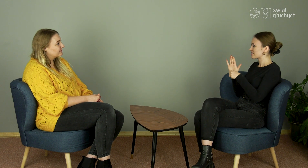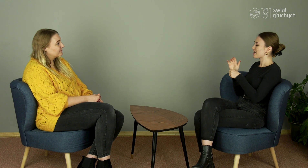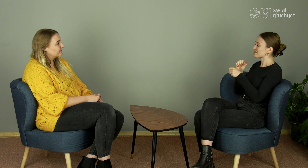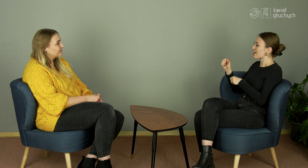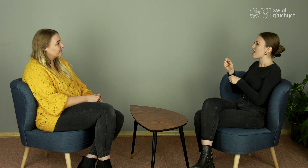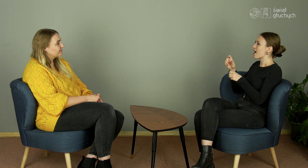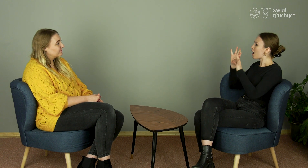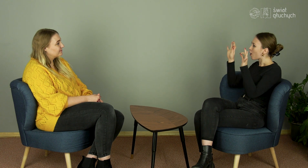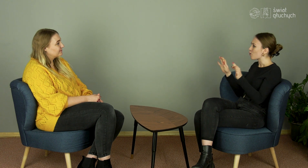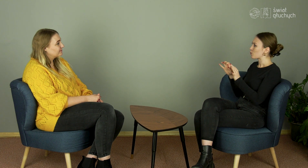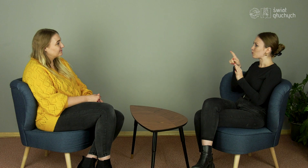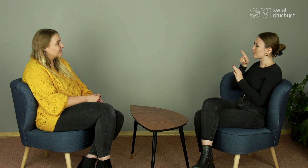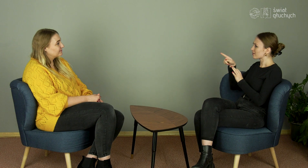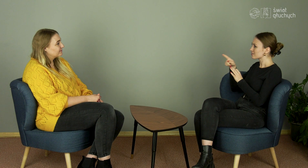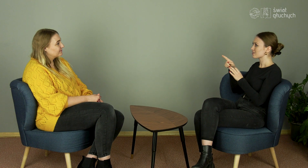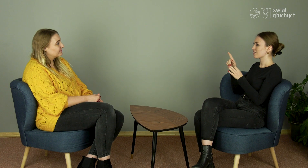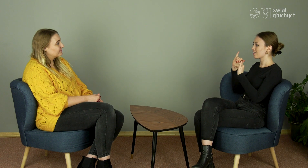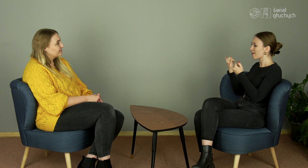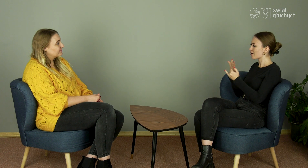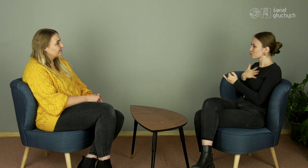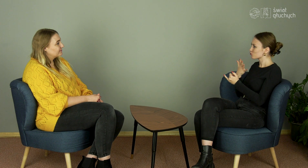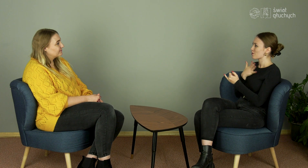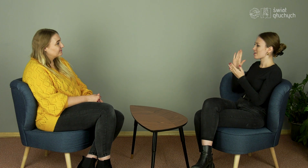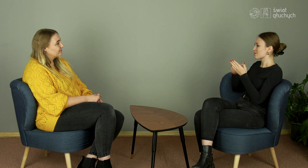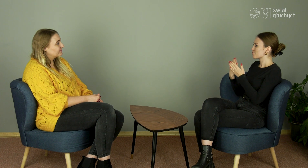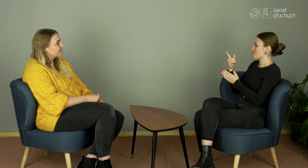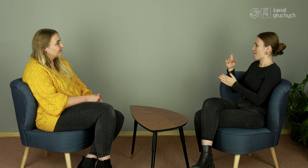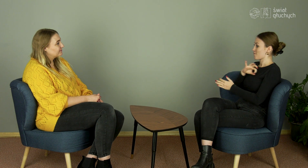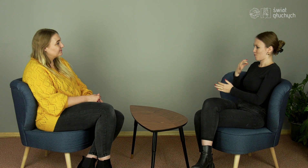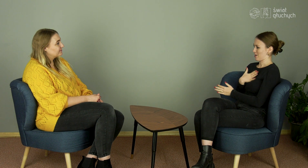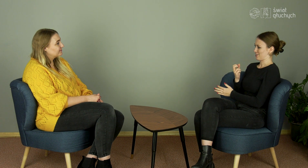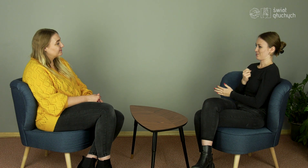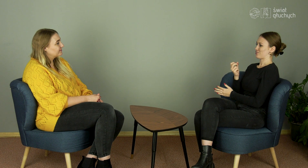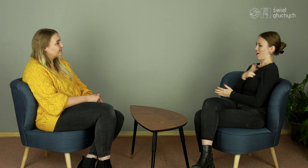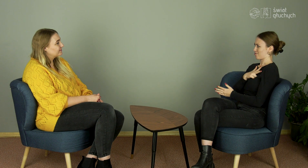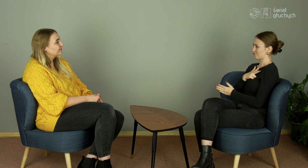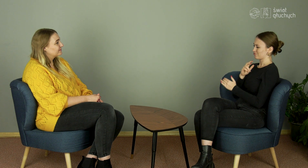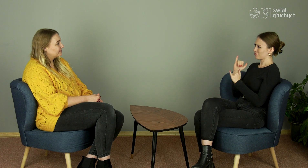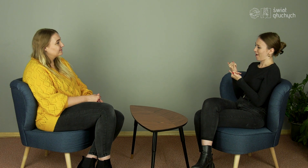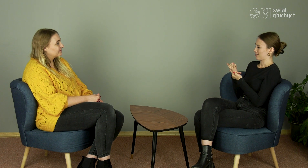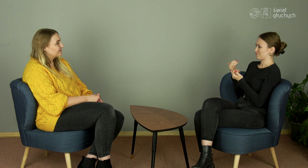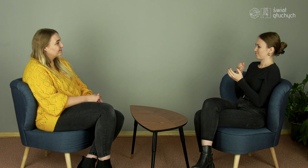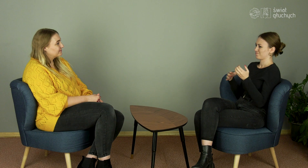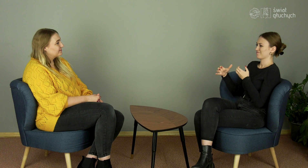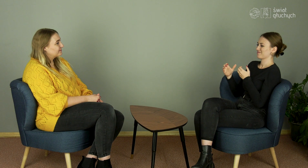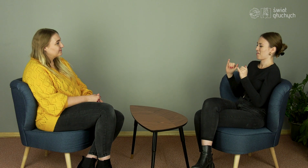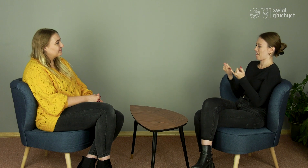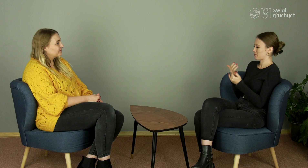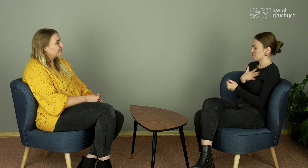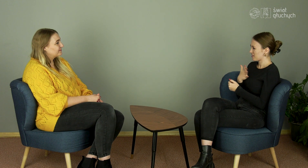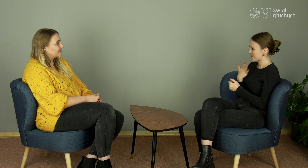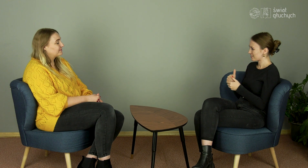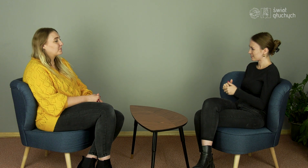How do you feel about being your own boss?